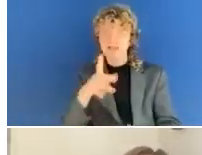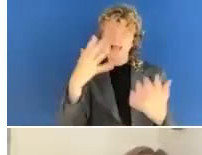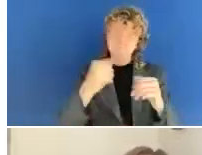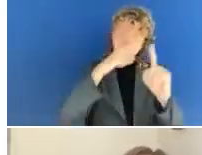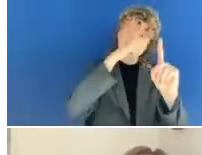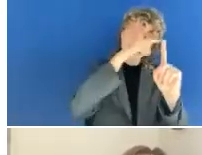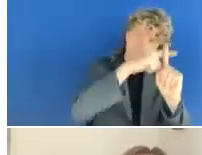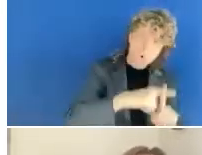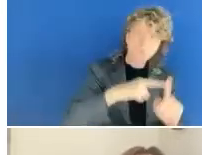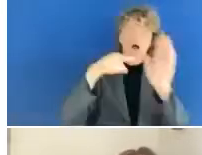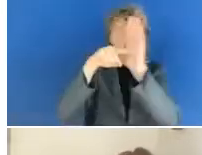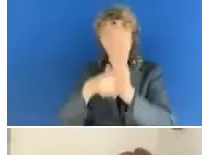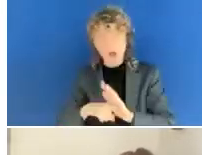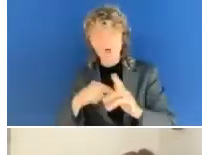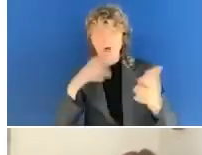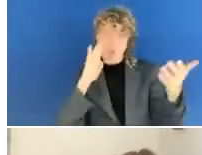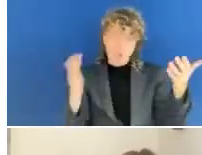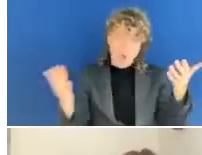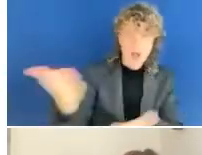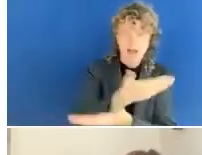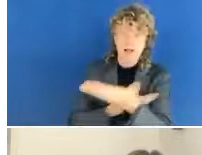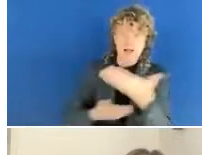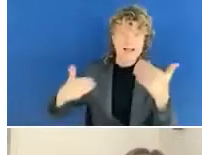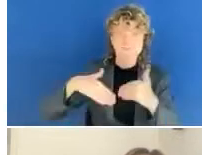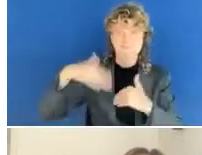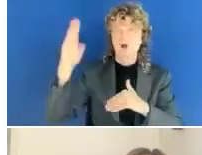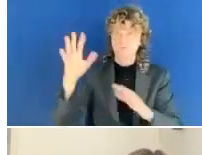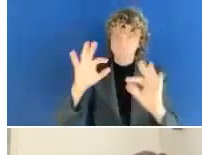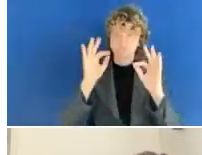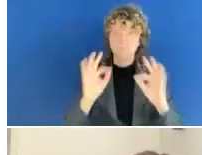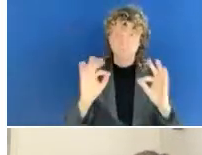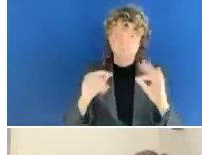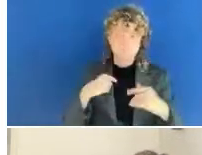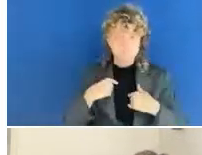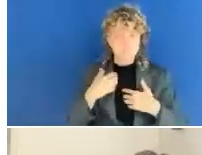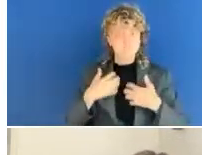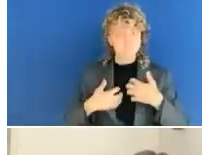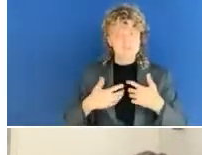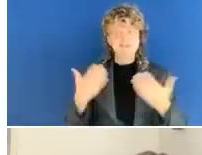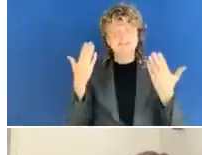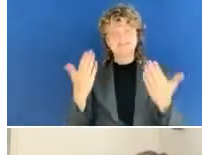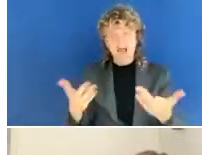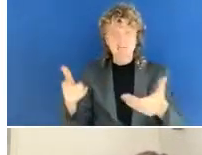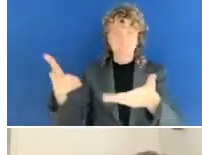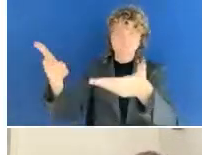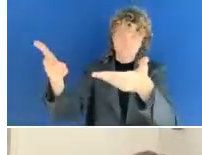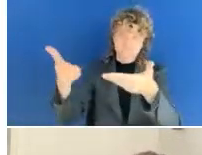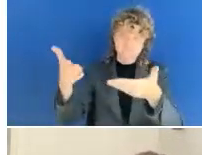on this. So now, it's time for the introduction from the European Commission. So DG Connect, which is the part